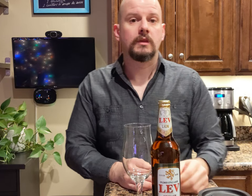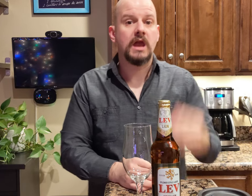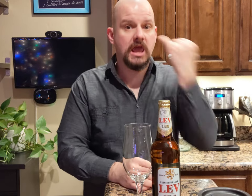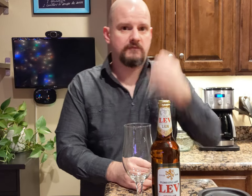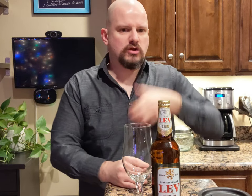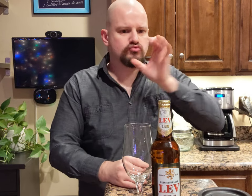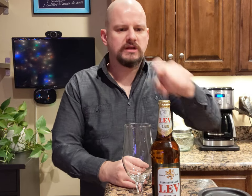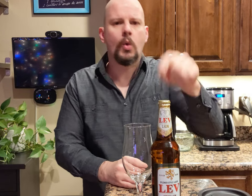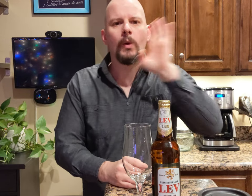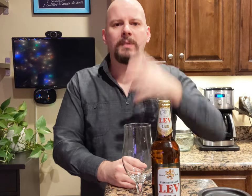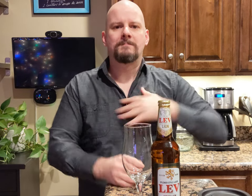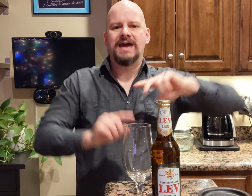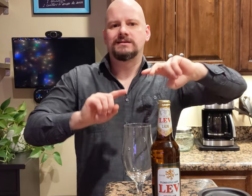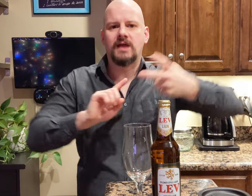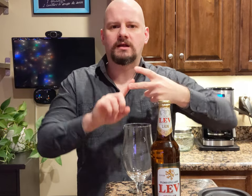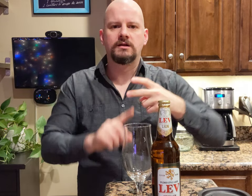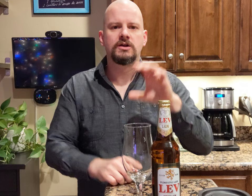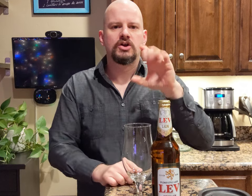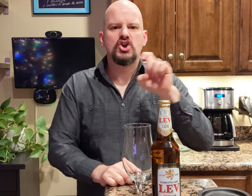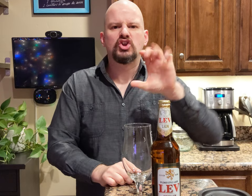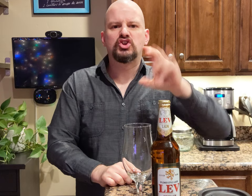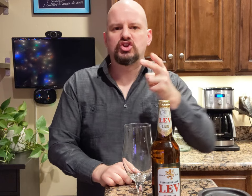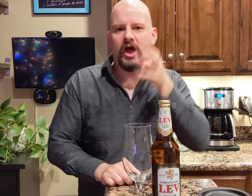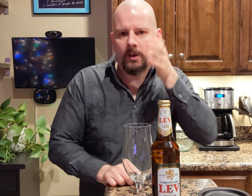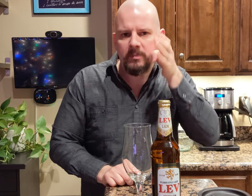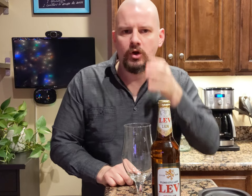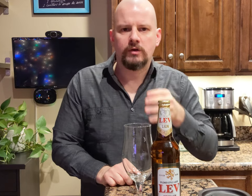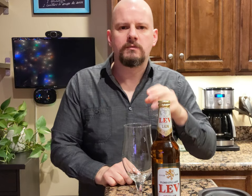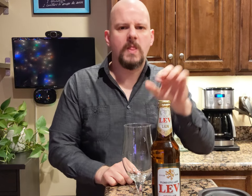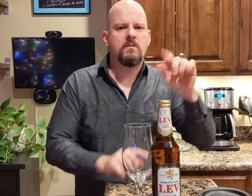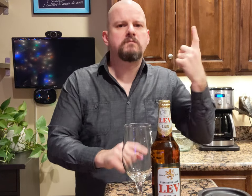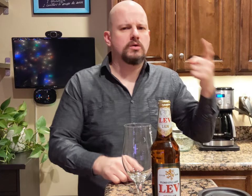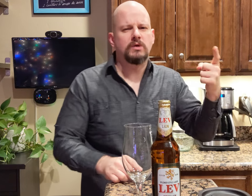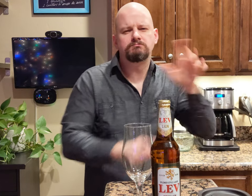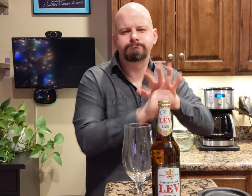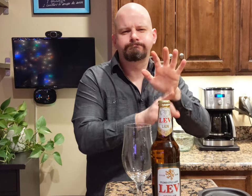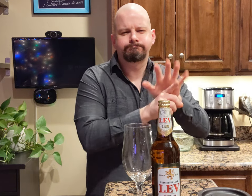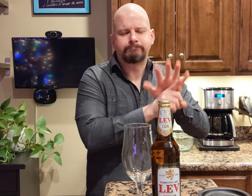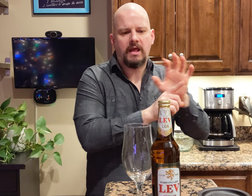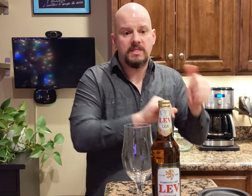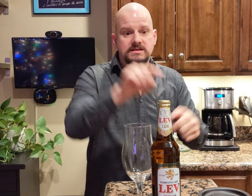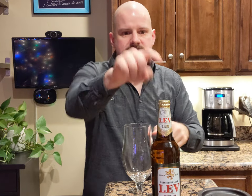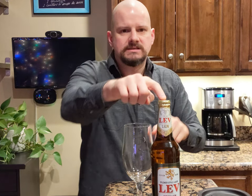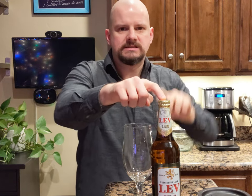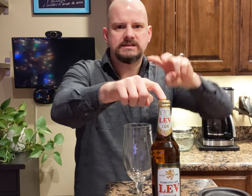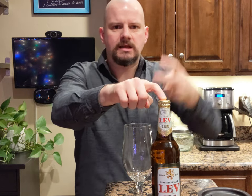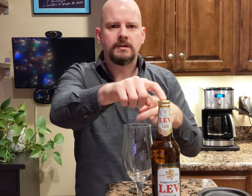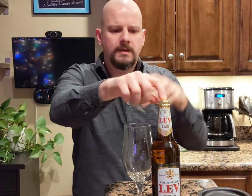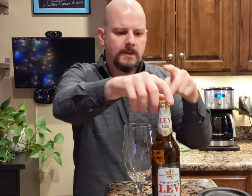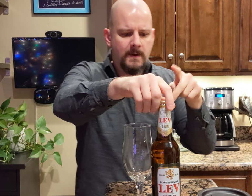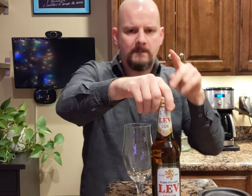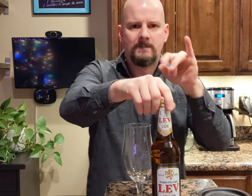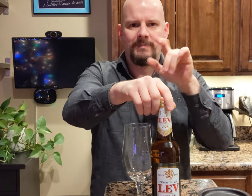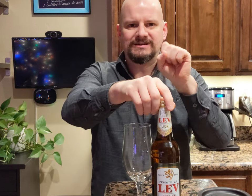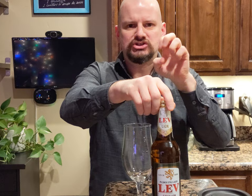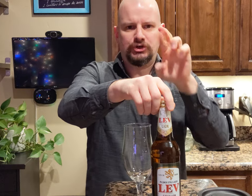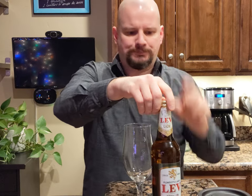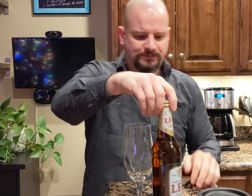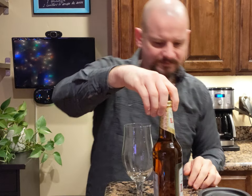If I drink this, this would be my second Czech beer. The first one I had was popular, The second one is Pilsner.